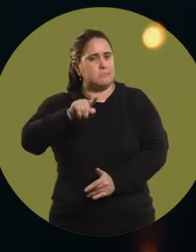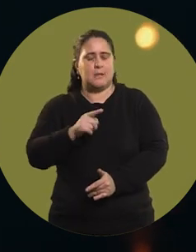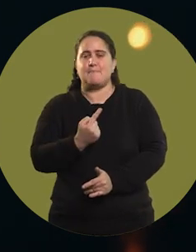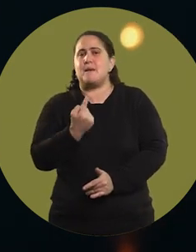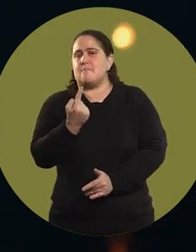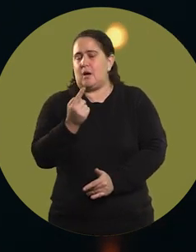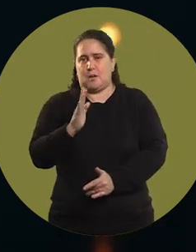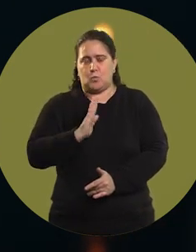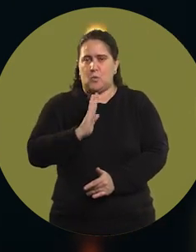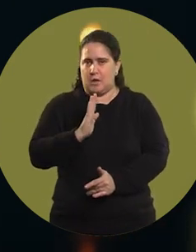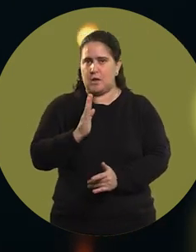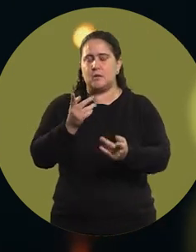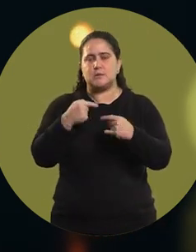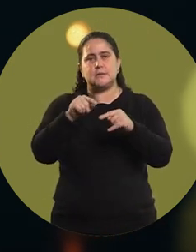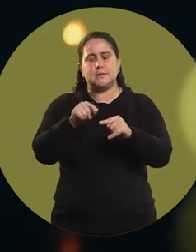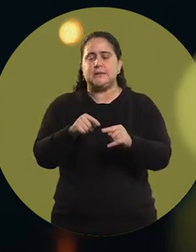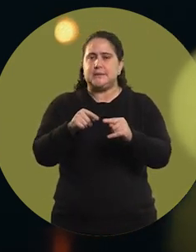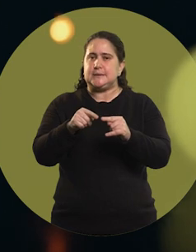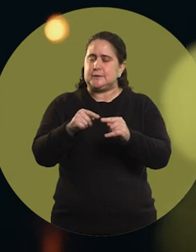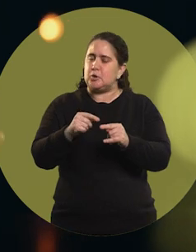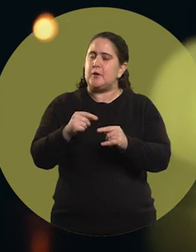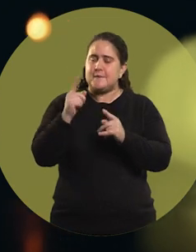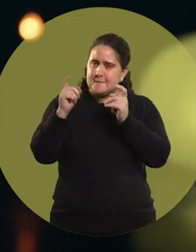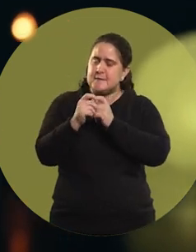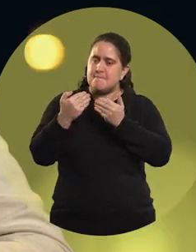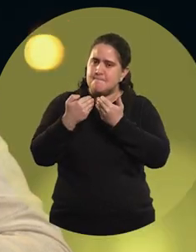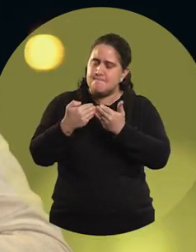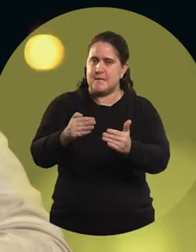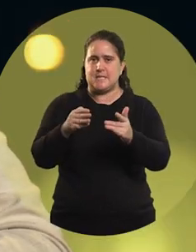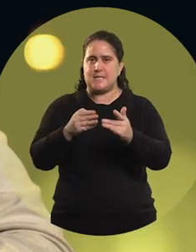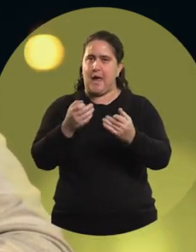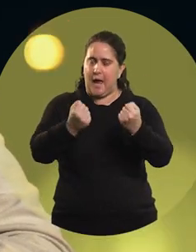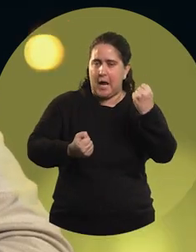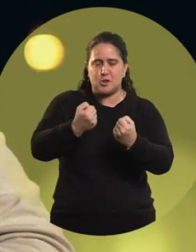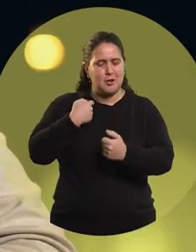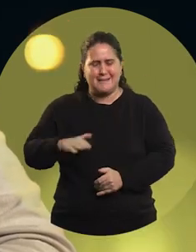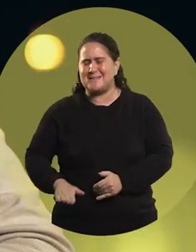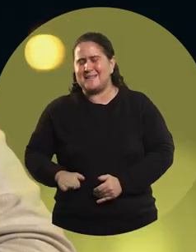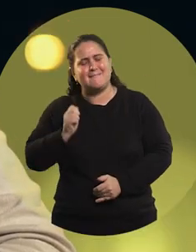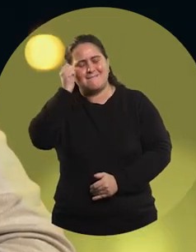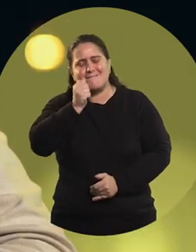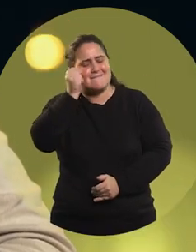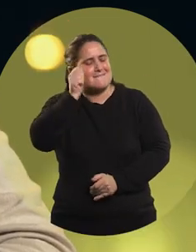took me a long time, even to begin racing. Since I was little, auto racing has been my dream,